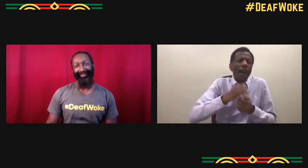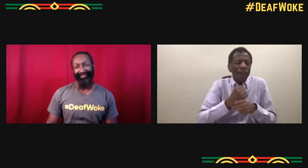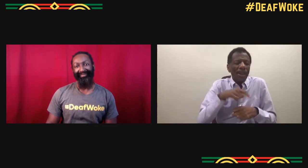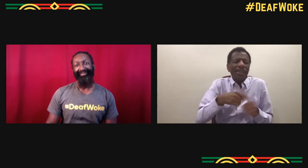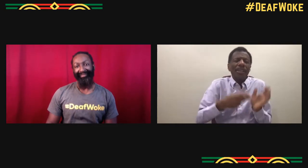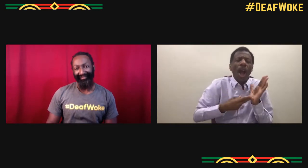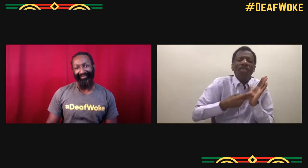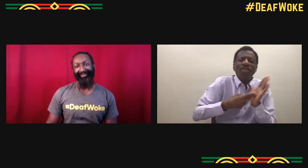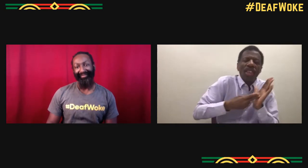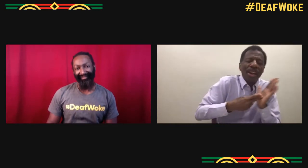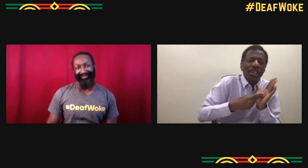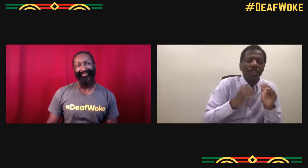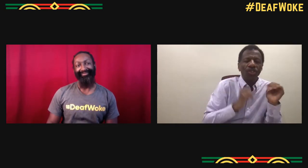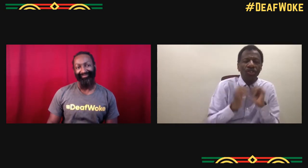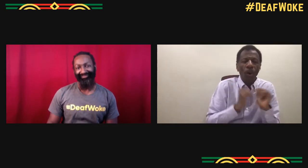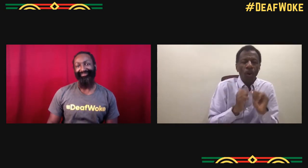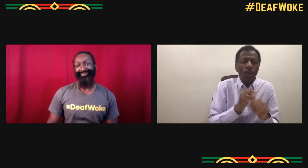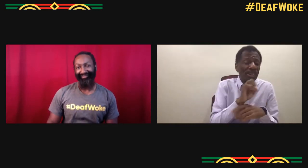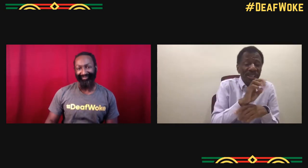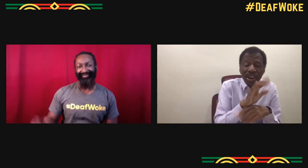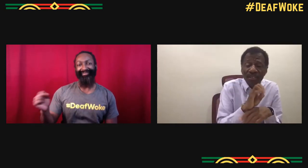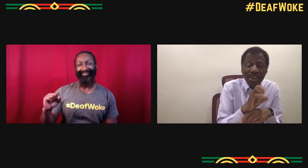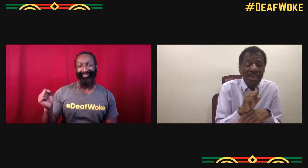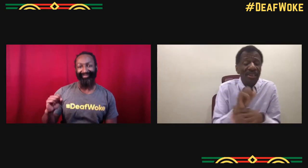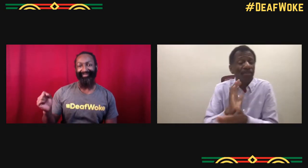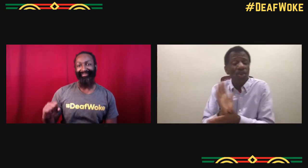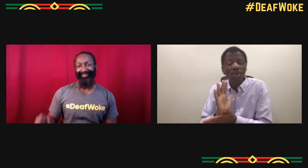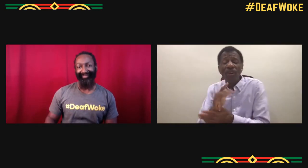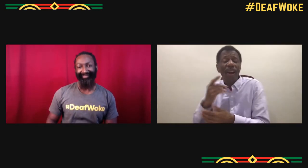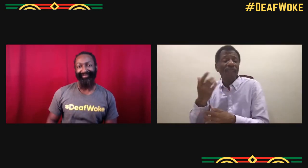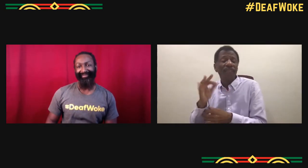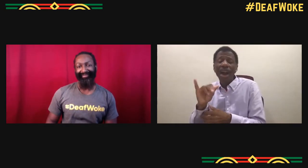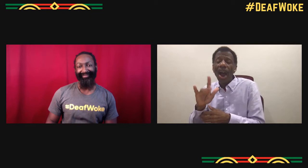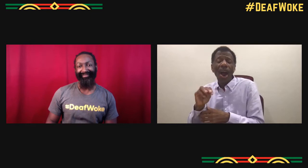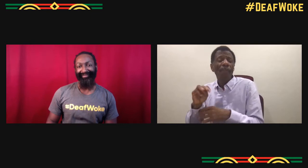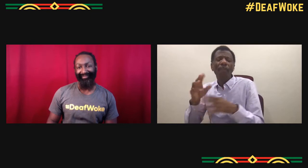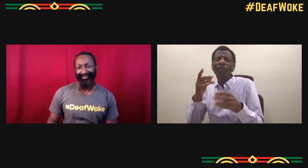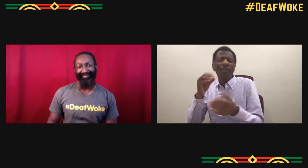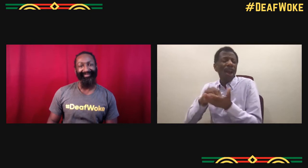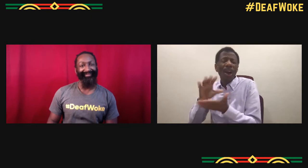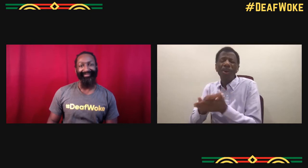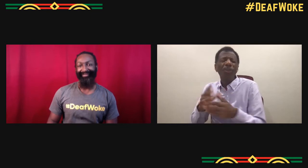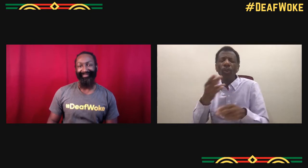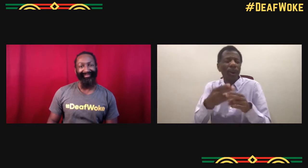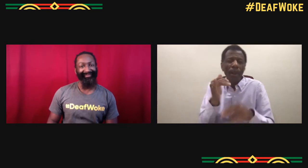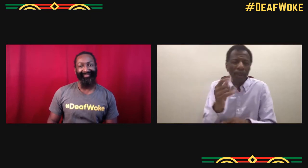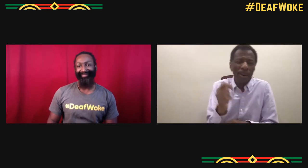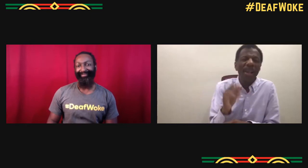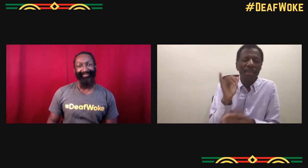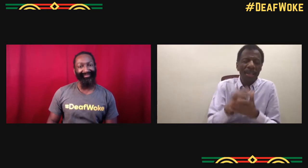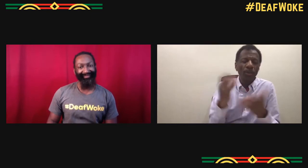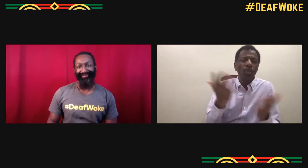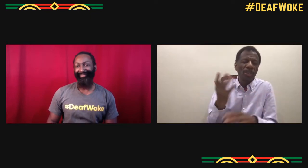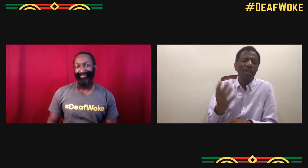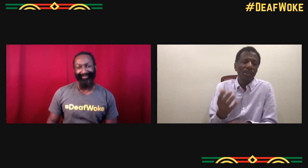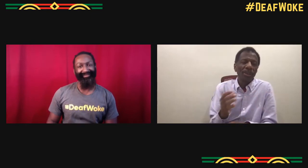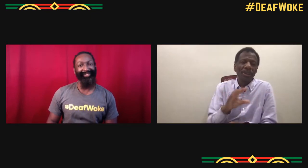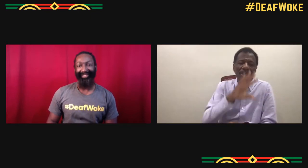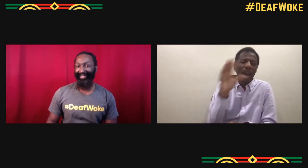and talents that we can, entities can partner with us to have that authentic.